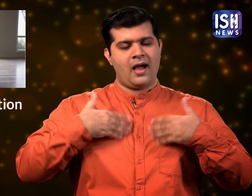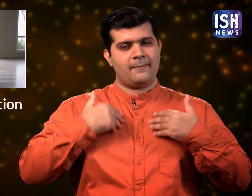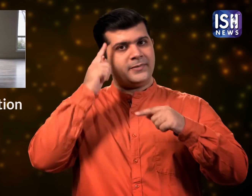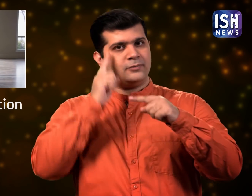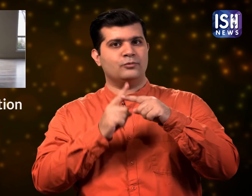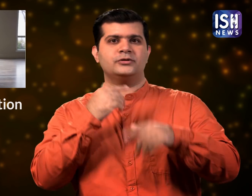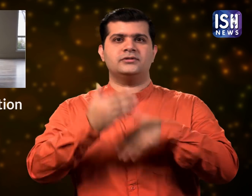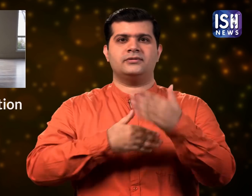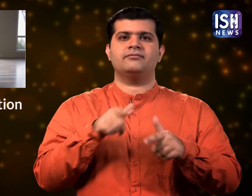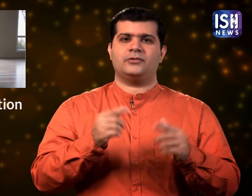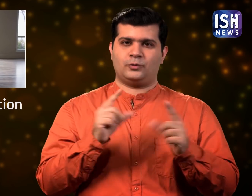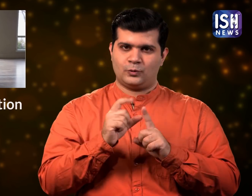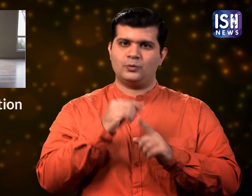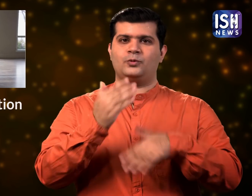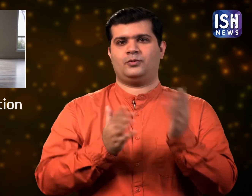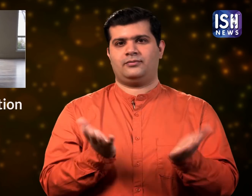It will help you to be positive and happy.